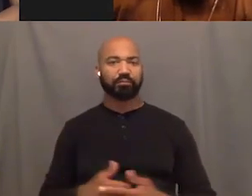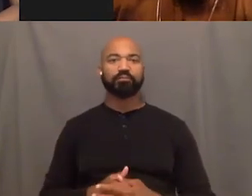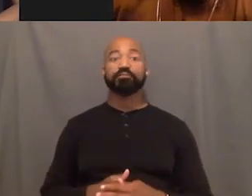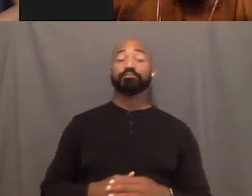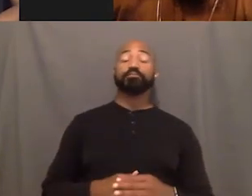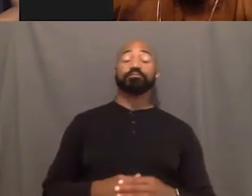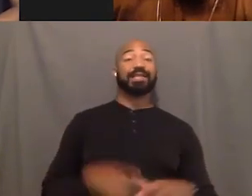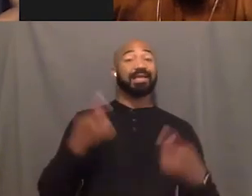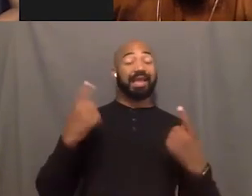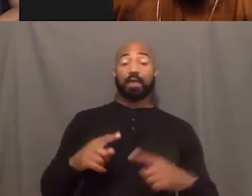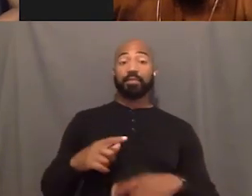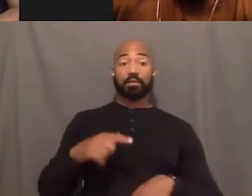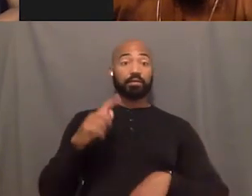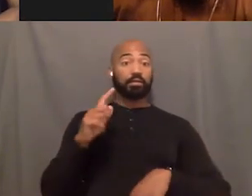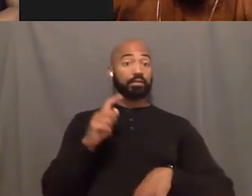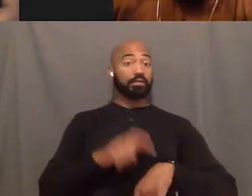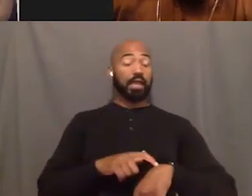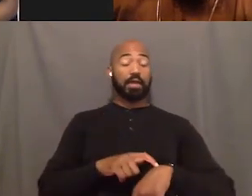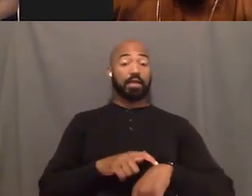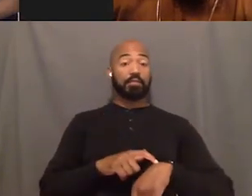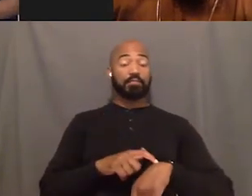but it's like I don't ever want it to end. It's like a,